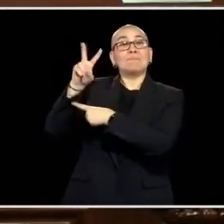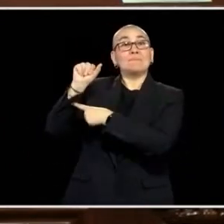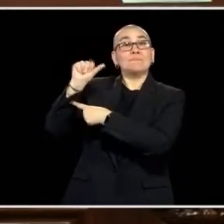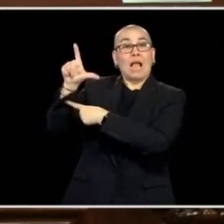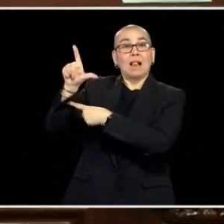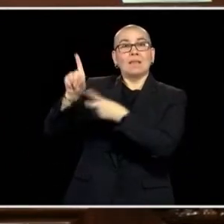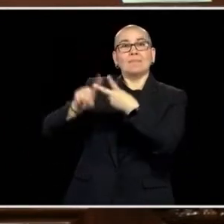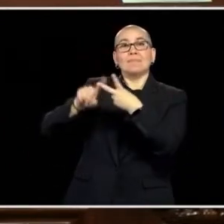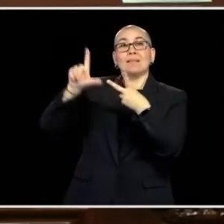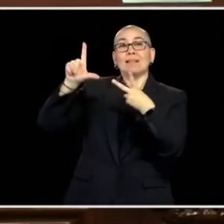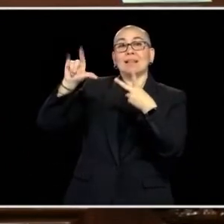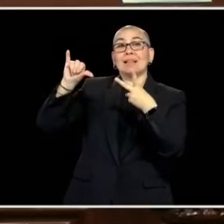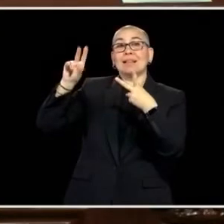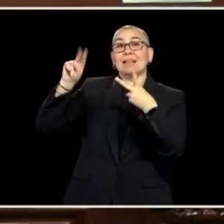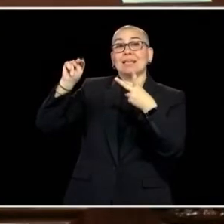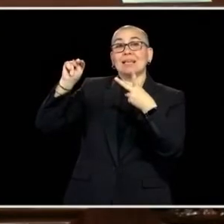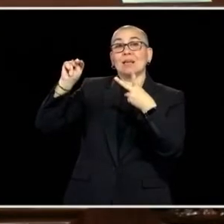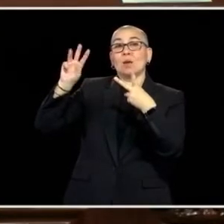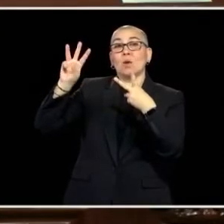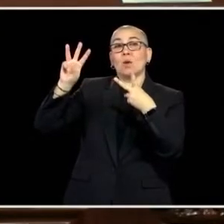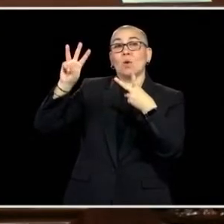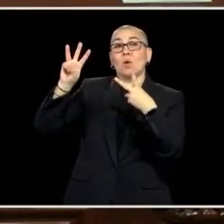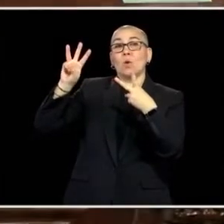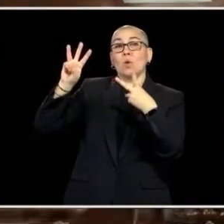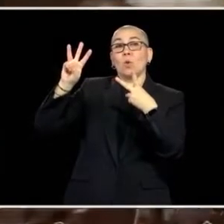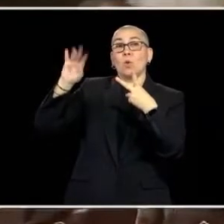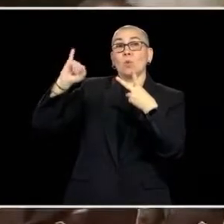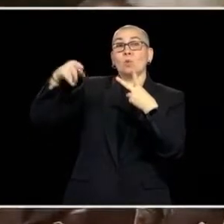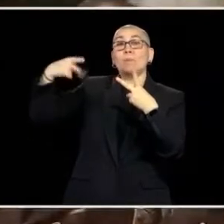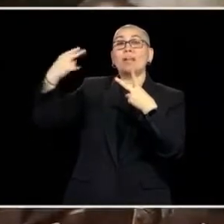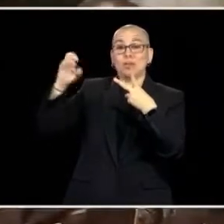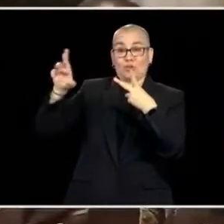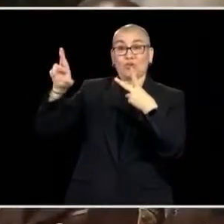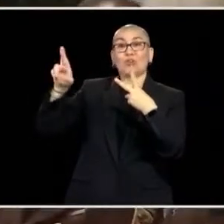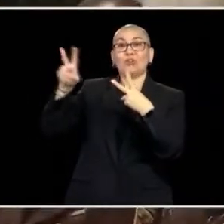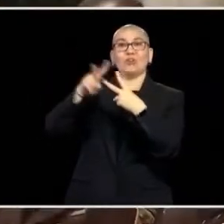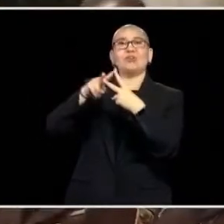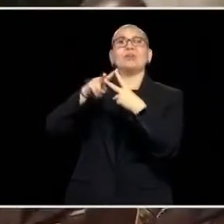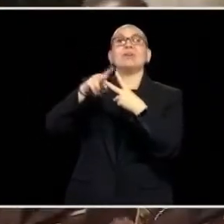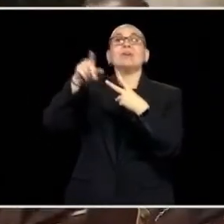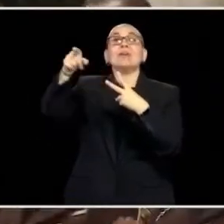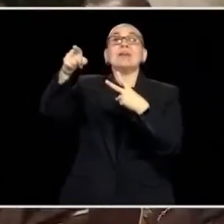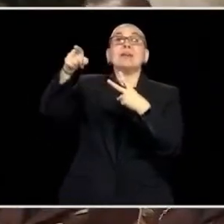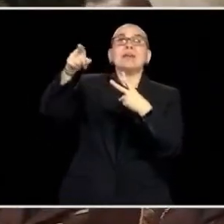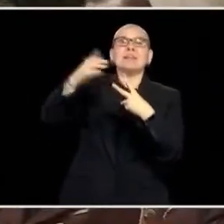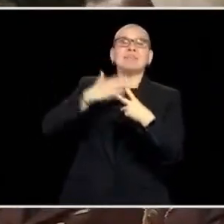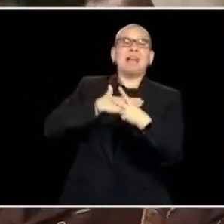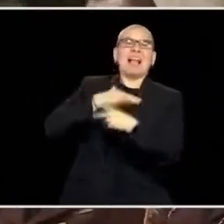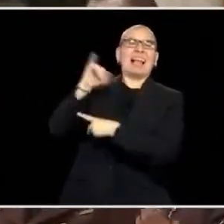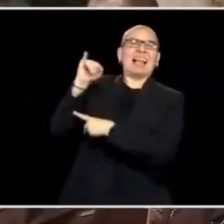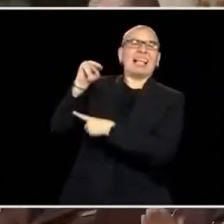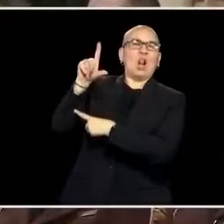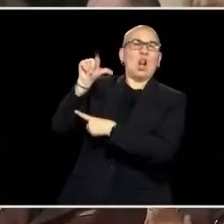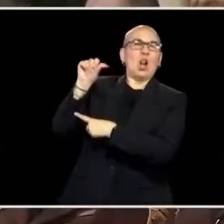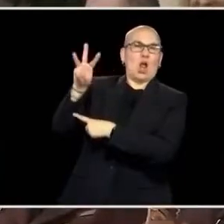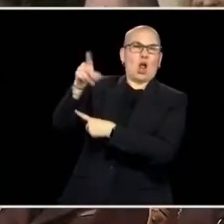VAL AND LYNN WHIPLER, HERE, THEY ALSO HAPPEN TO BE MY IN-LAWS, LIFELONG TEACHERS AROUND COACHES, SO I WANT TO